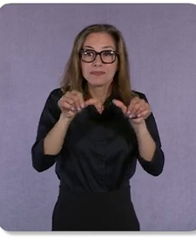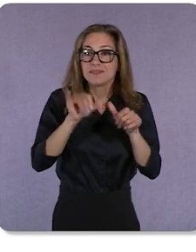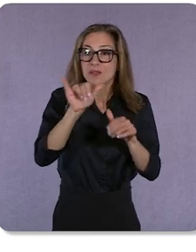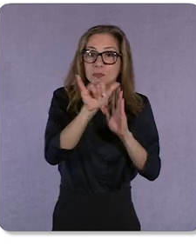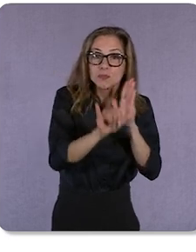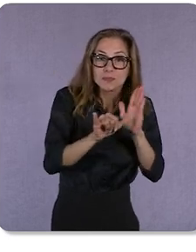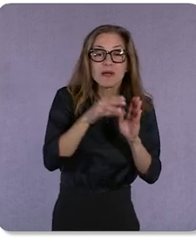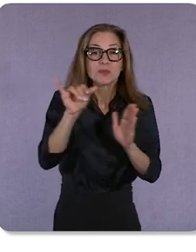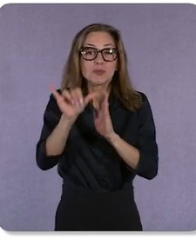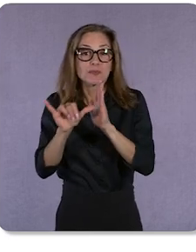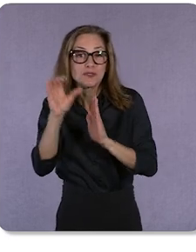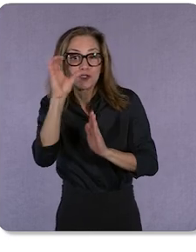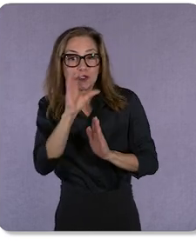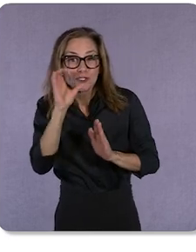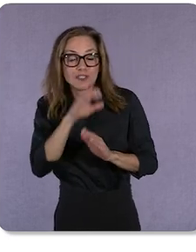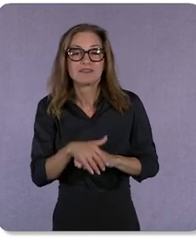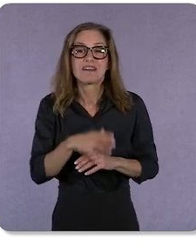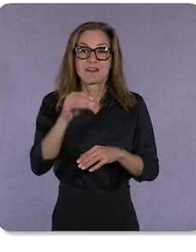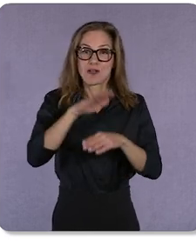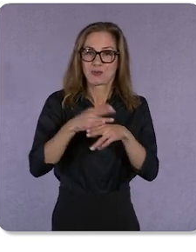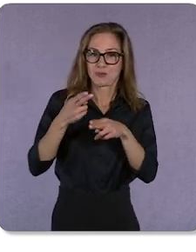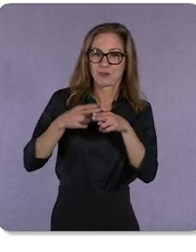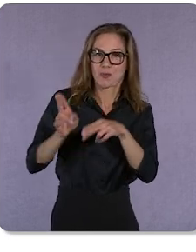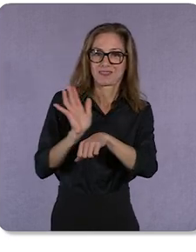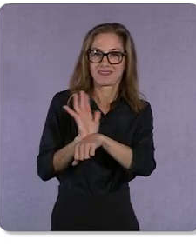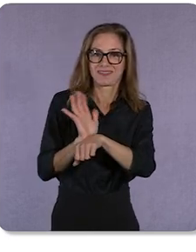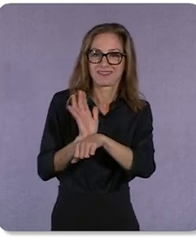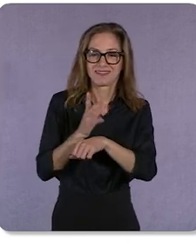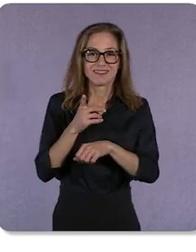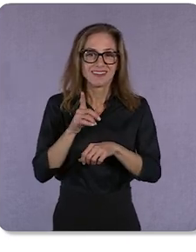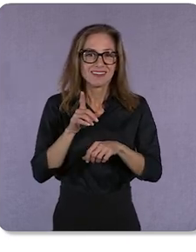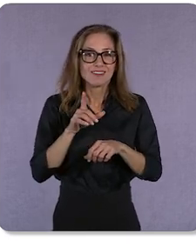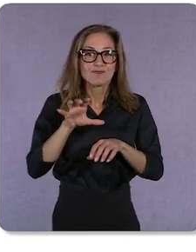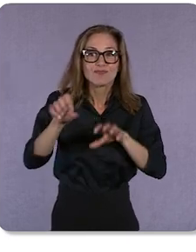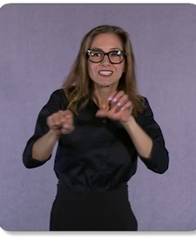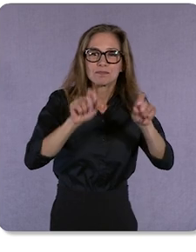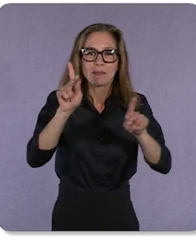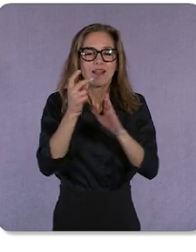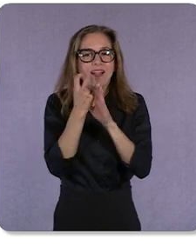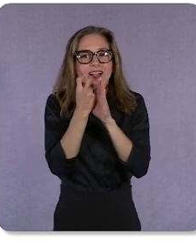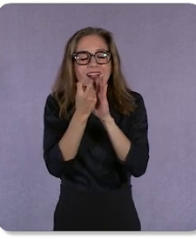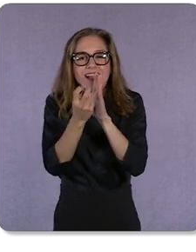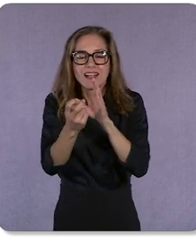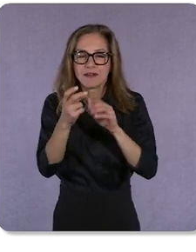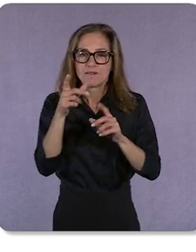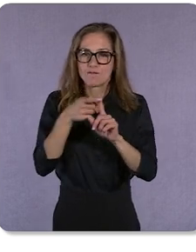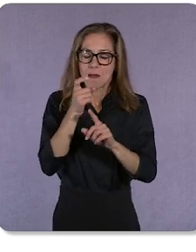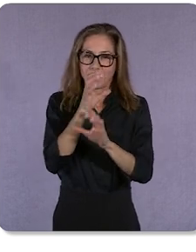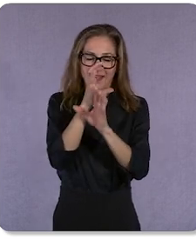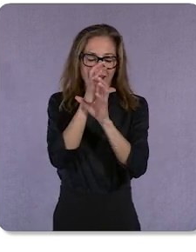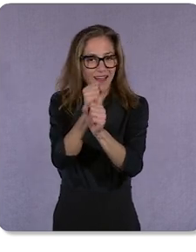and on Shorts, where it reaches people immersed in captivating short form content.